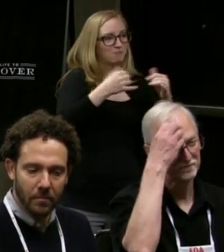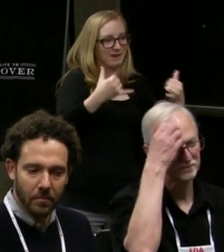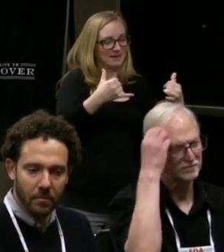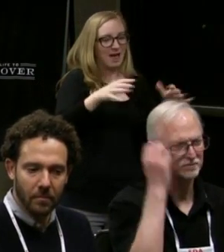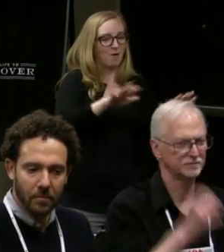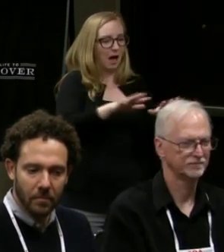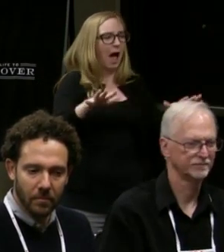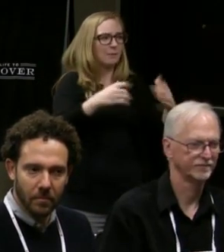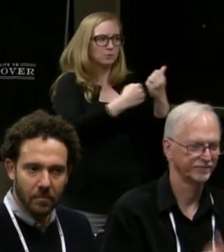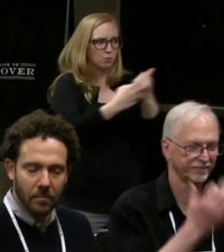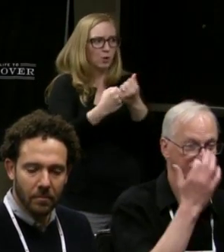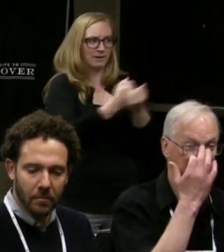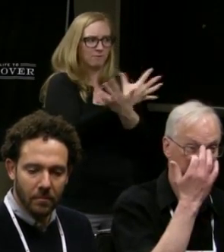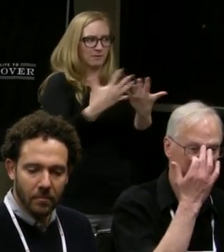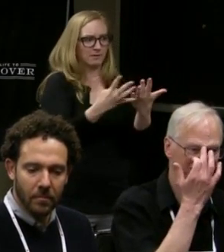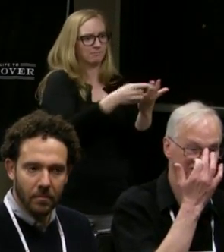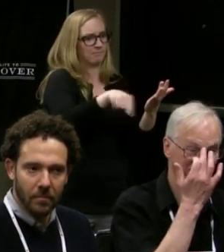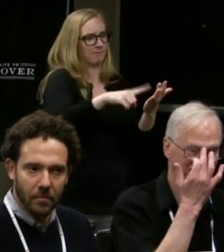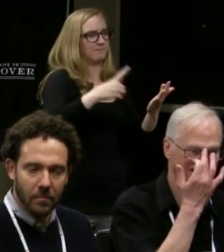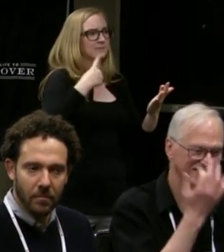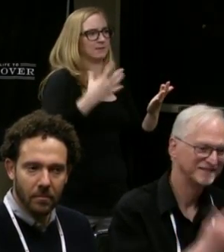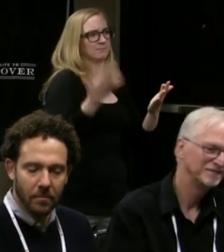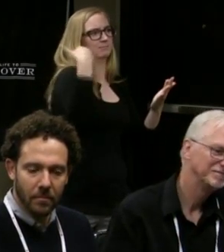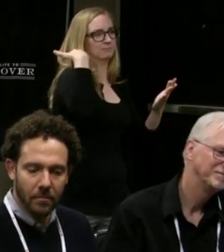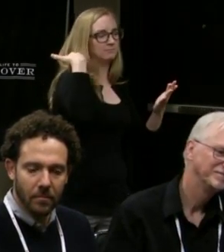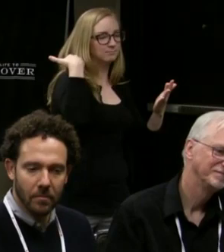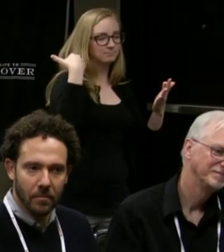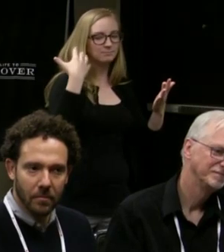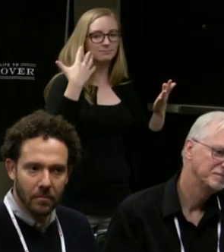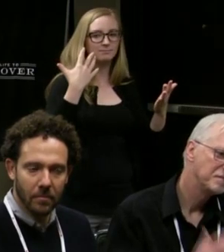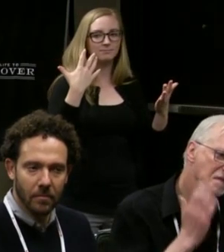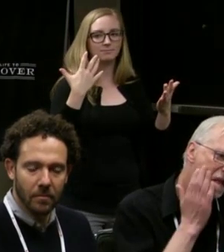I think I'm supporting everything that they're saying,